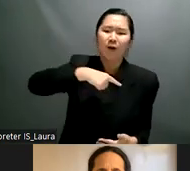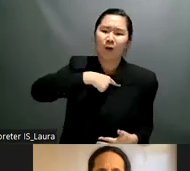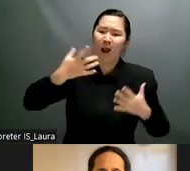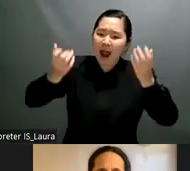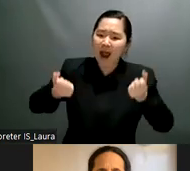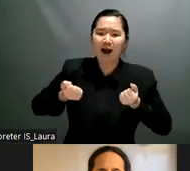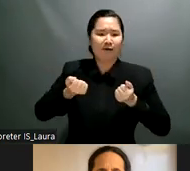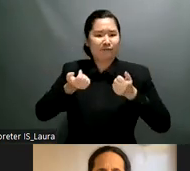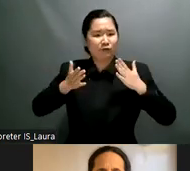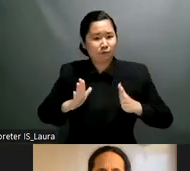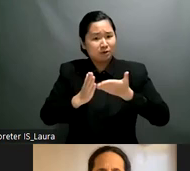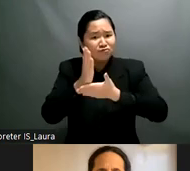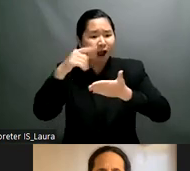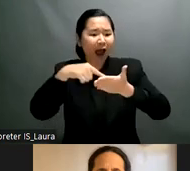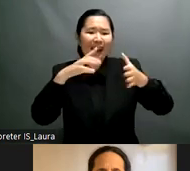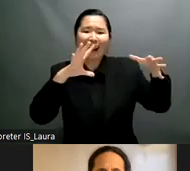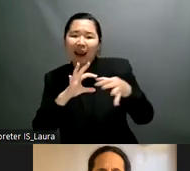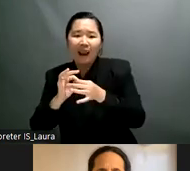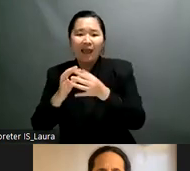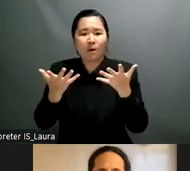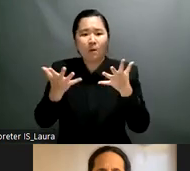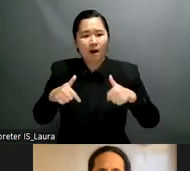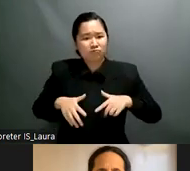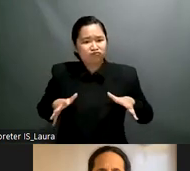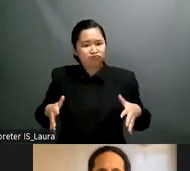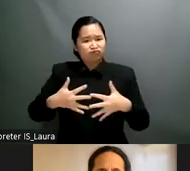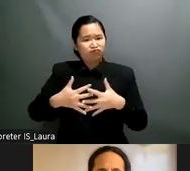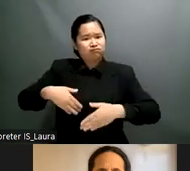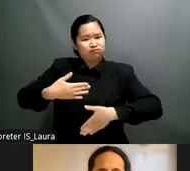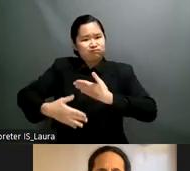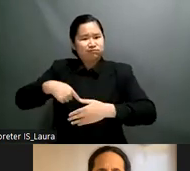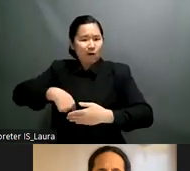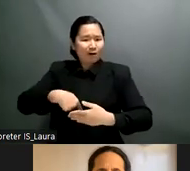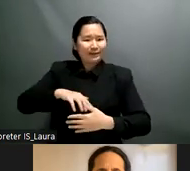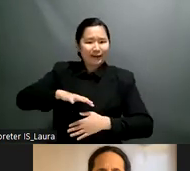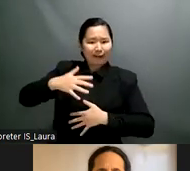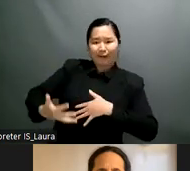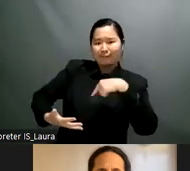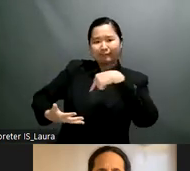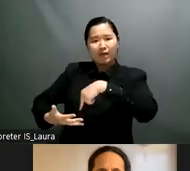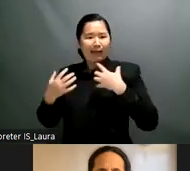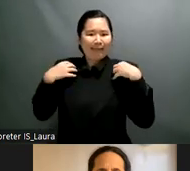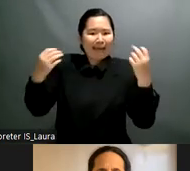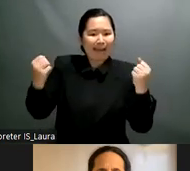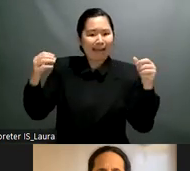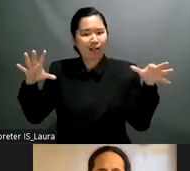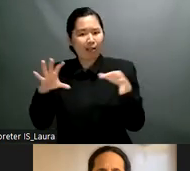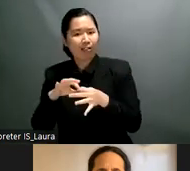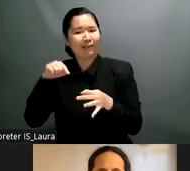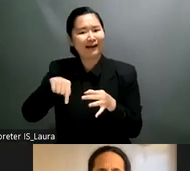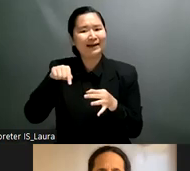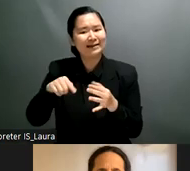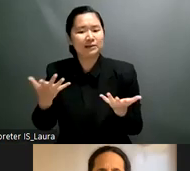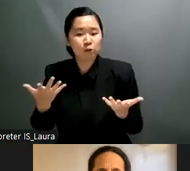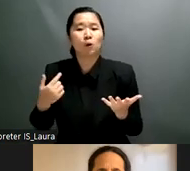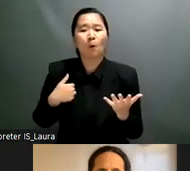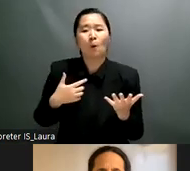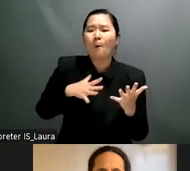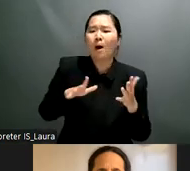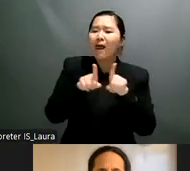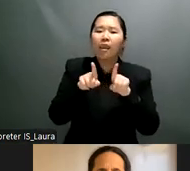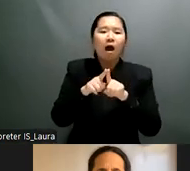try to make accessible material which can be under understood by women a young woman with disability